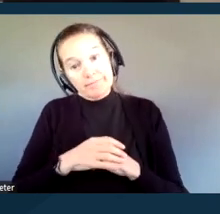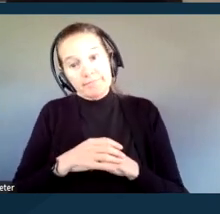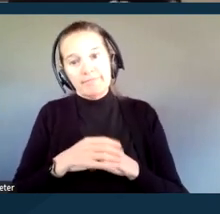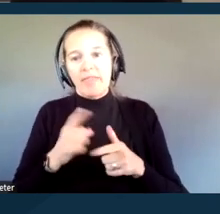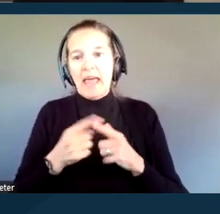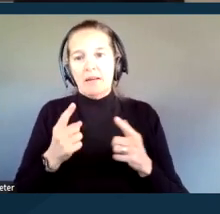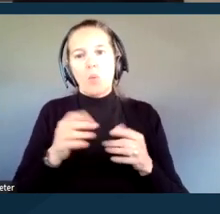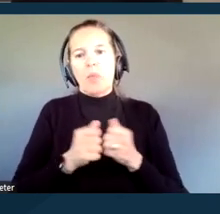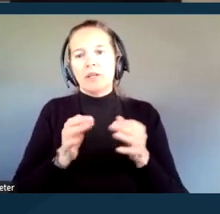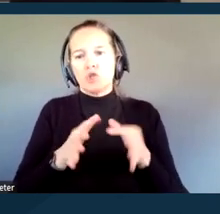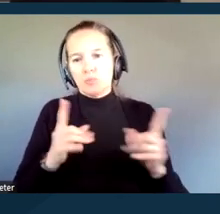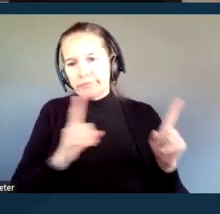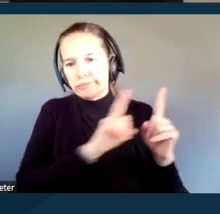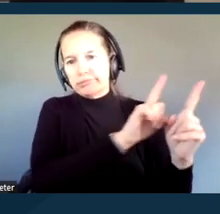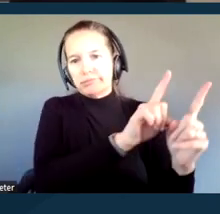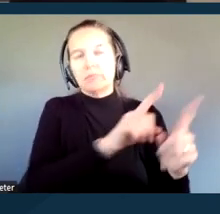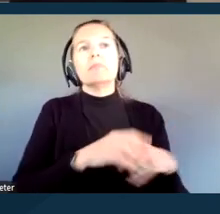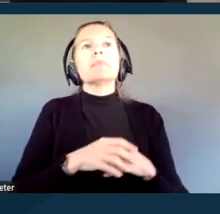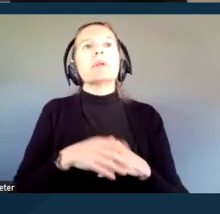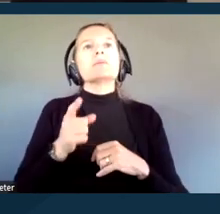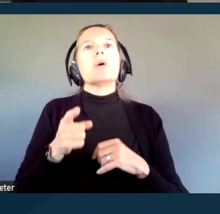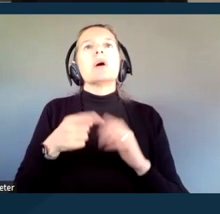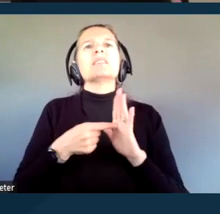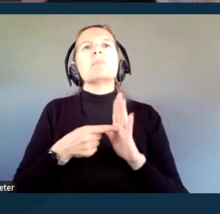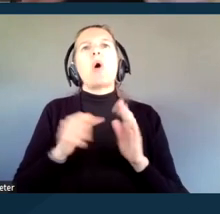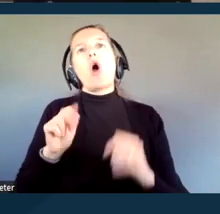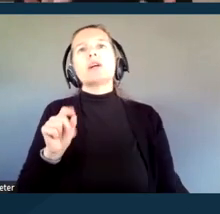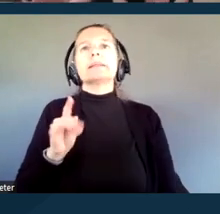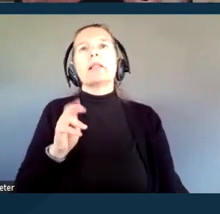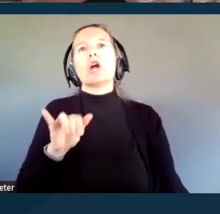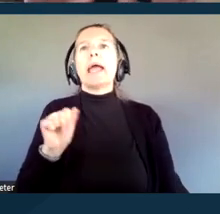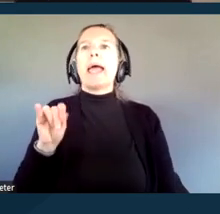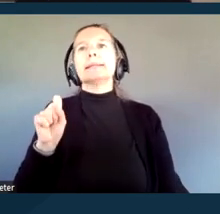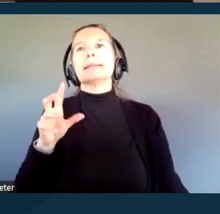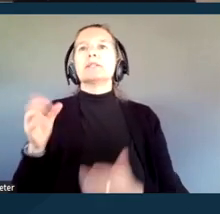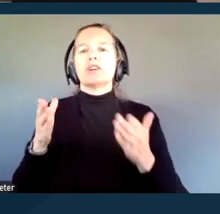What are examples of auxiliary aids and services? Here is a list of some